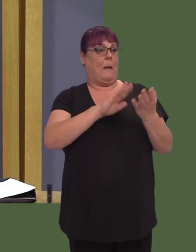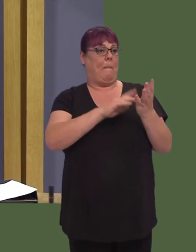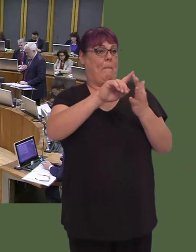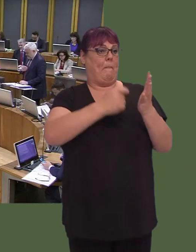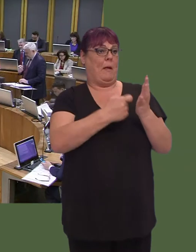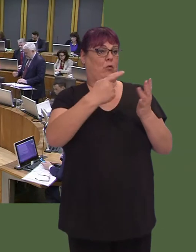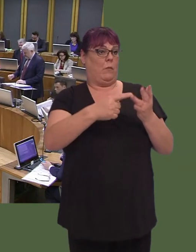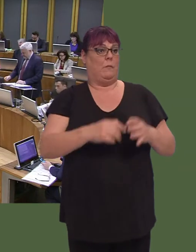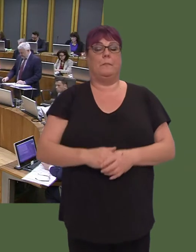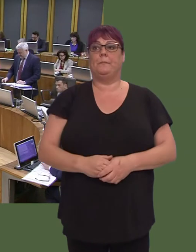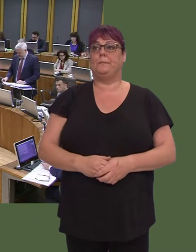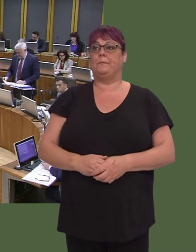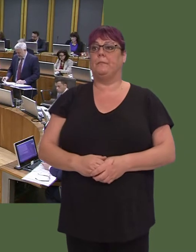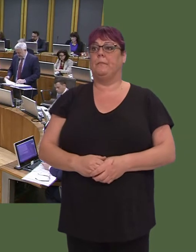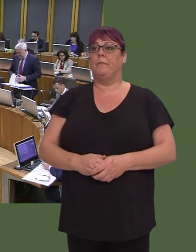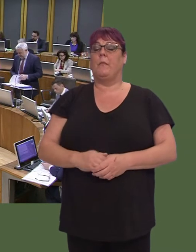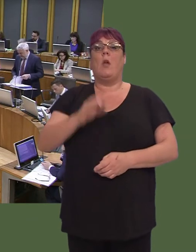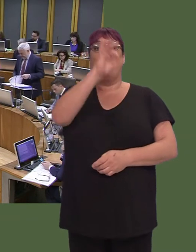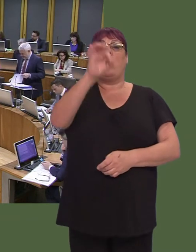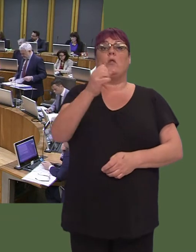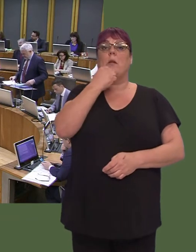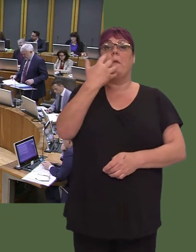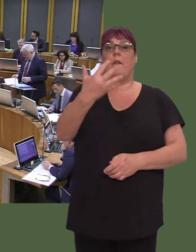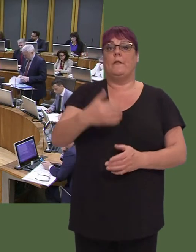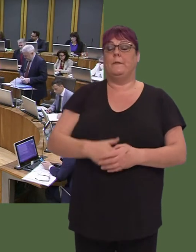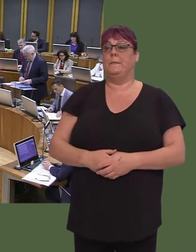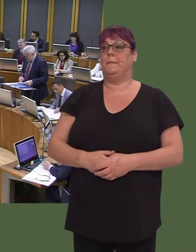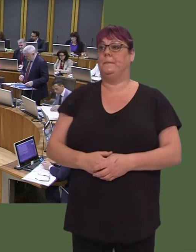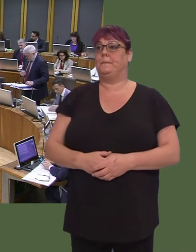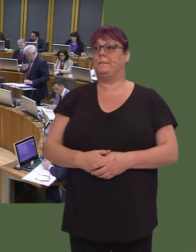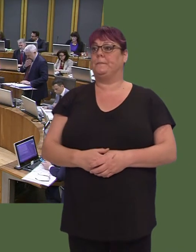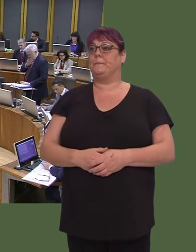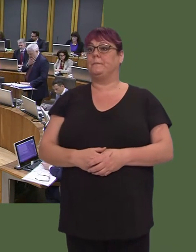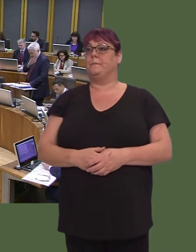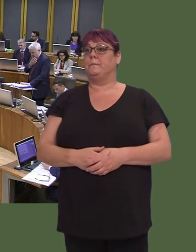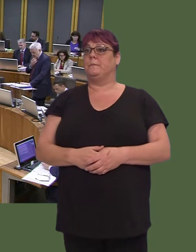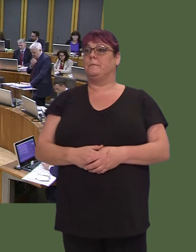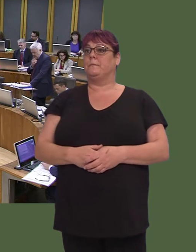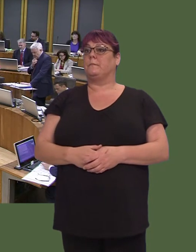A wnaiff y Prif Weinidog ddatganiad am bolisi Llywodraeth Cymru tuag at drethi ail gartrefi?